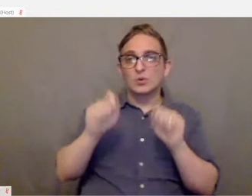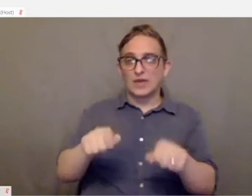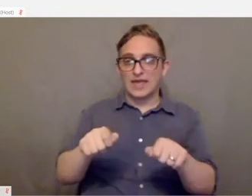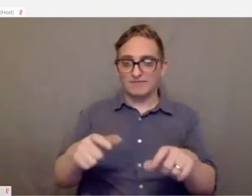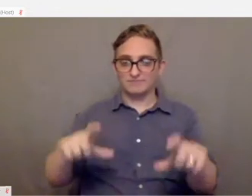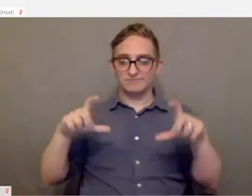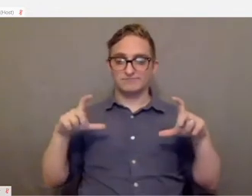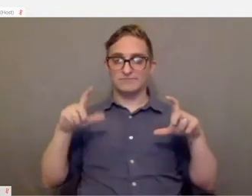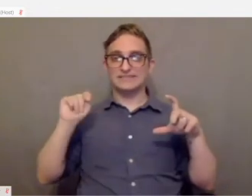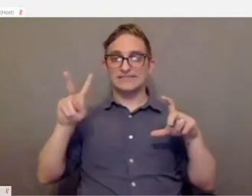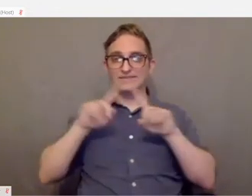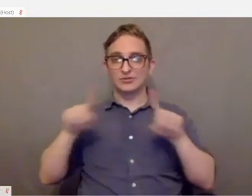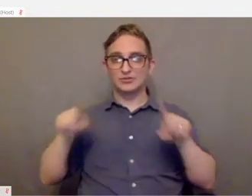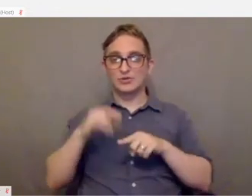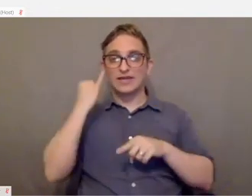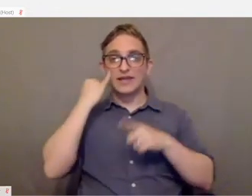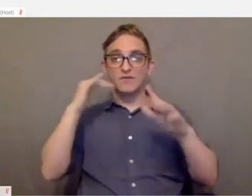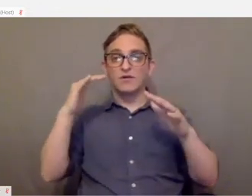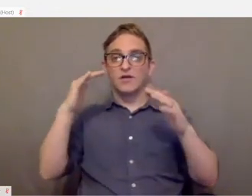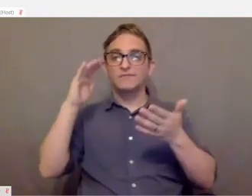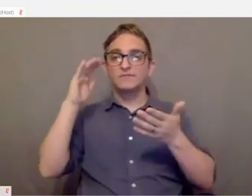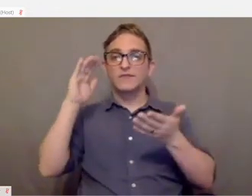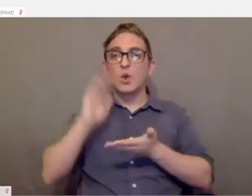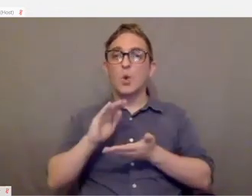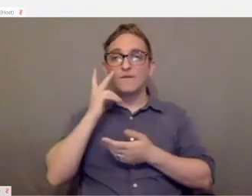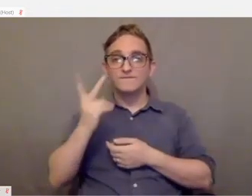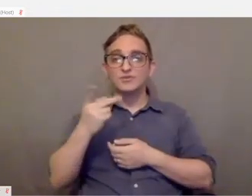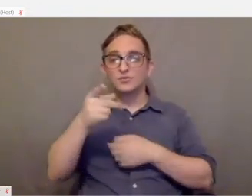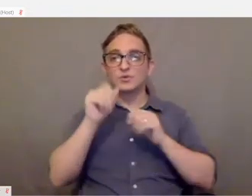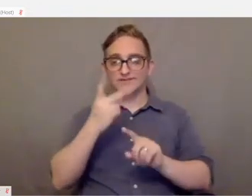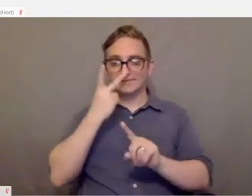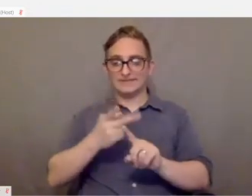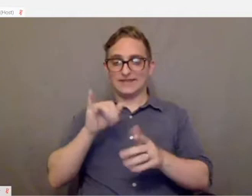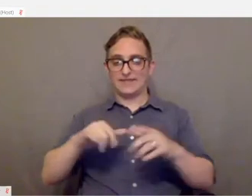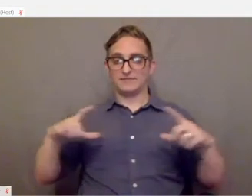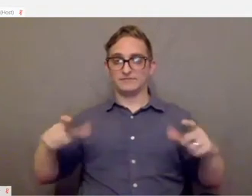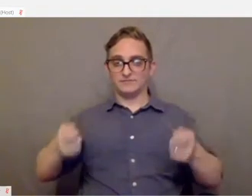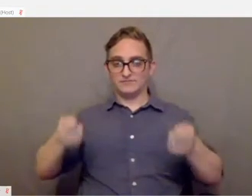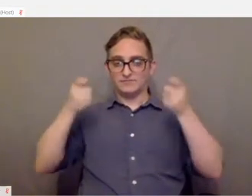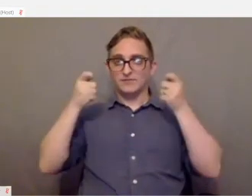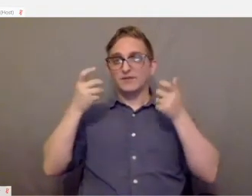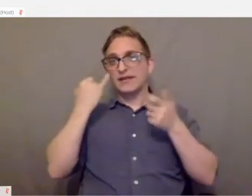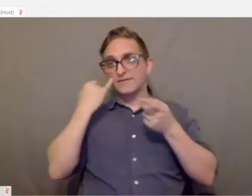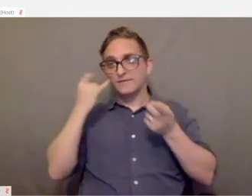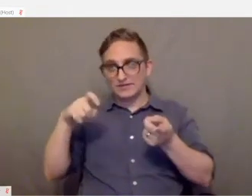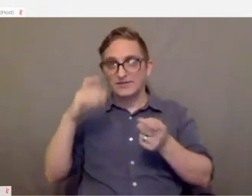If you're low vision you would be able to see the screen just by bringing the screen up to your face. Touch screen.